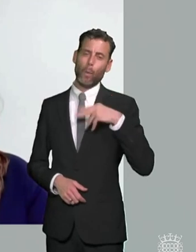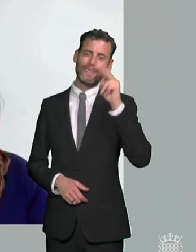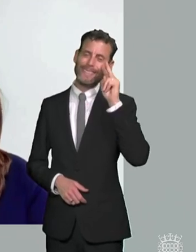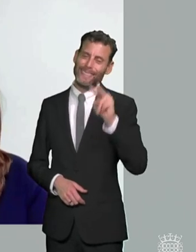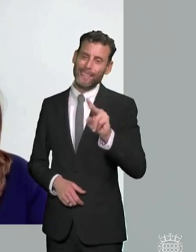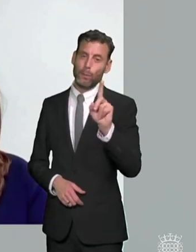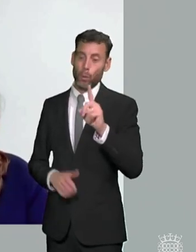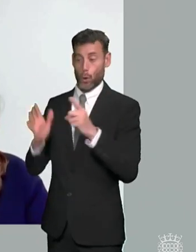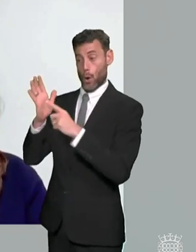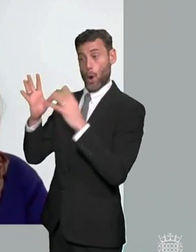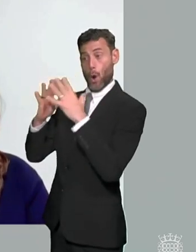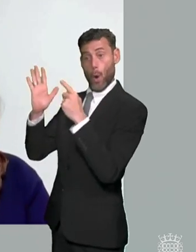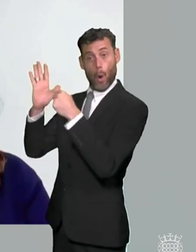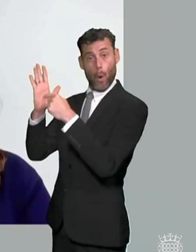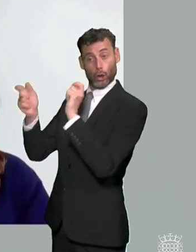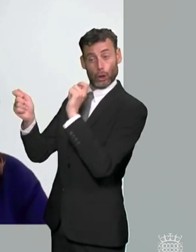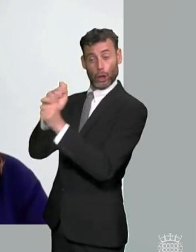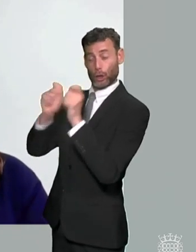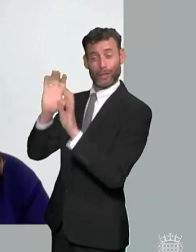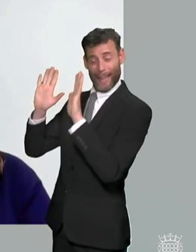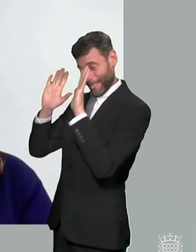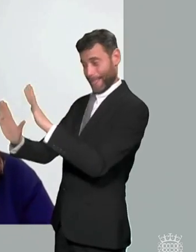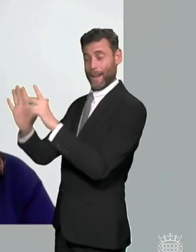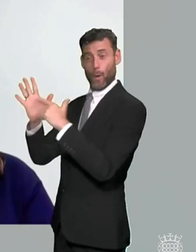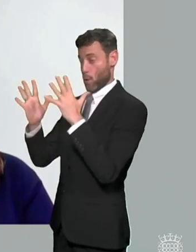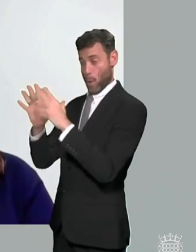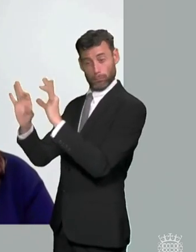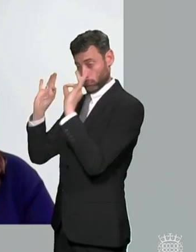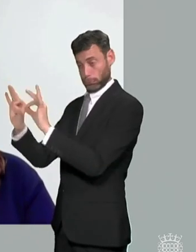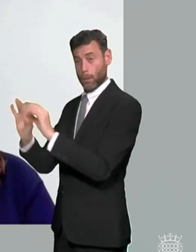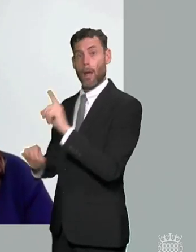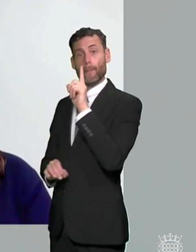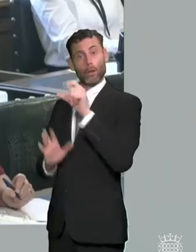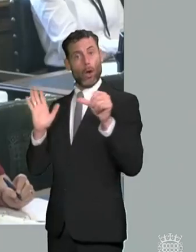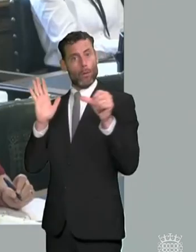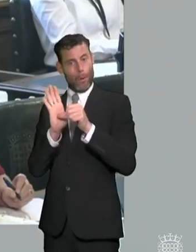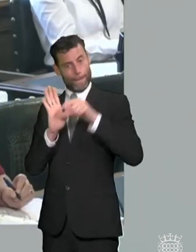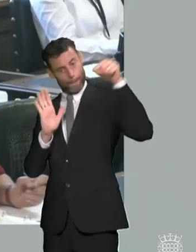tackle the accountability and the failure to comply with the law as it stands thank you michael